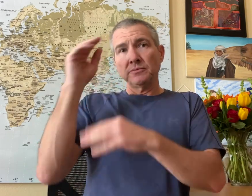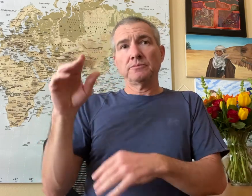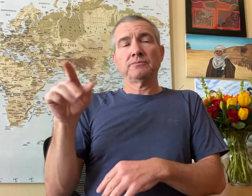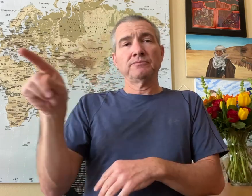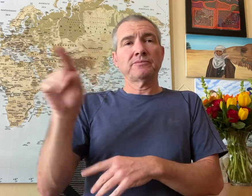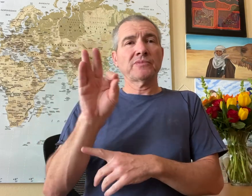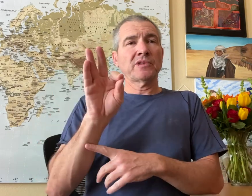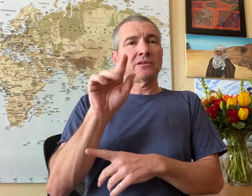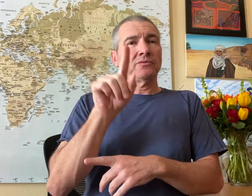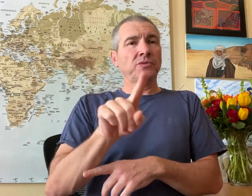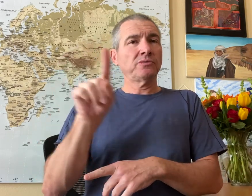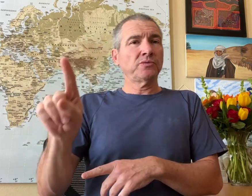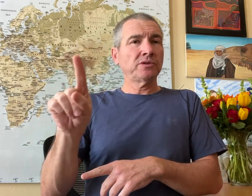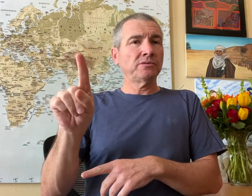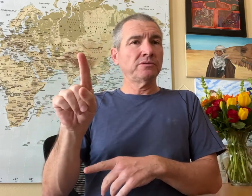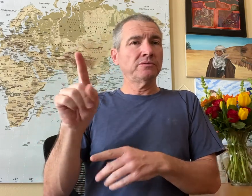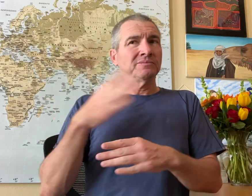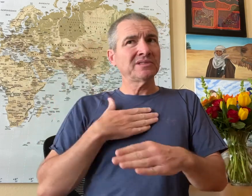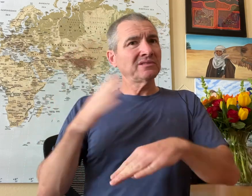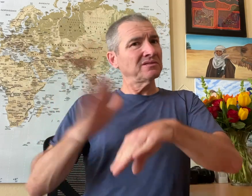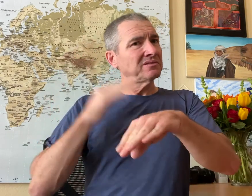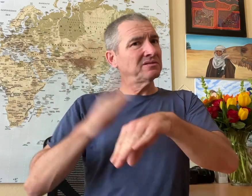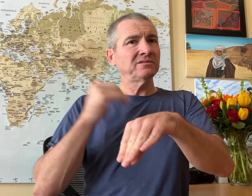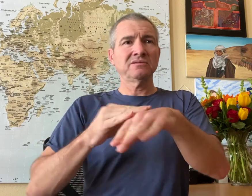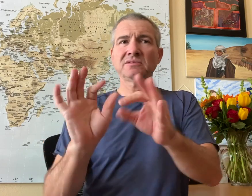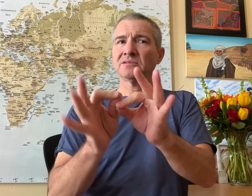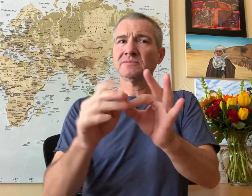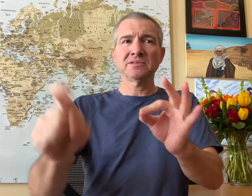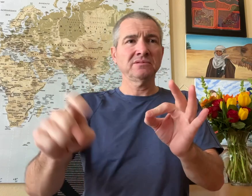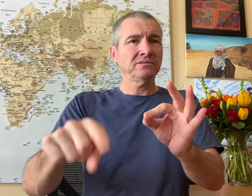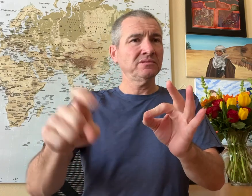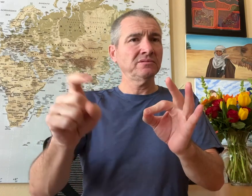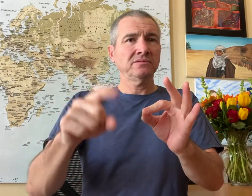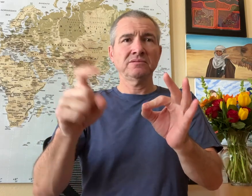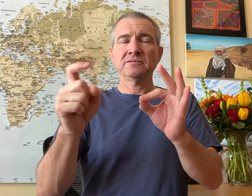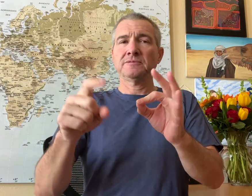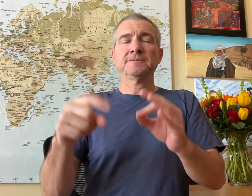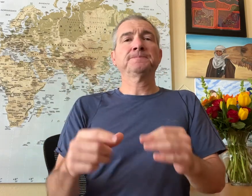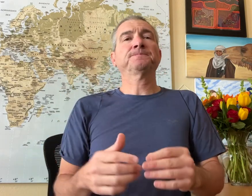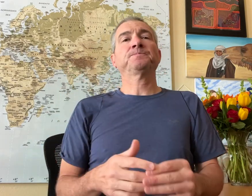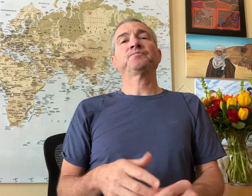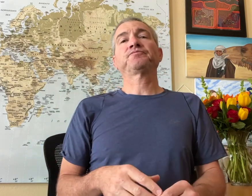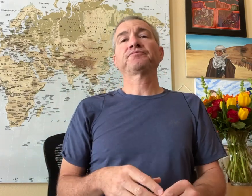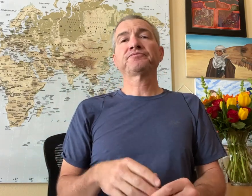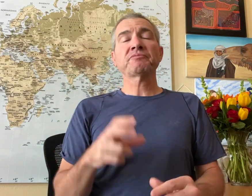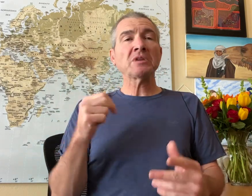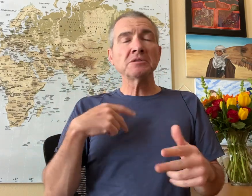they had notified 911 to please call interpreters because they were needed.